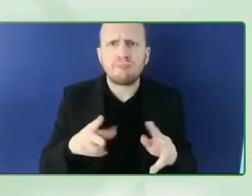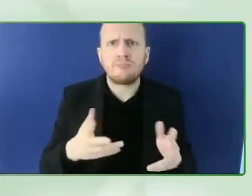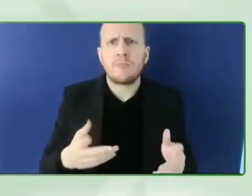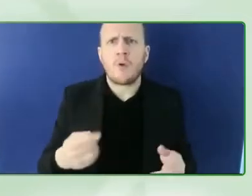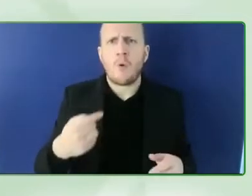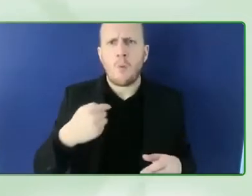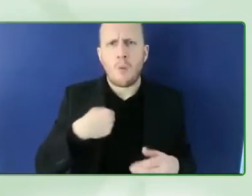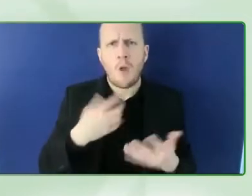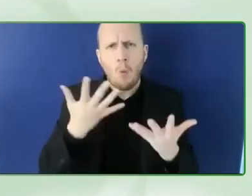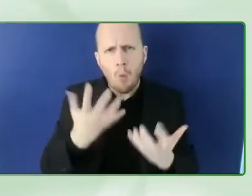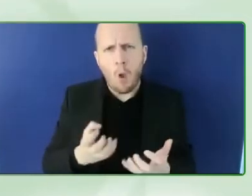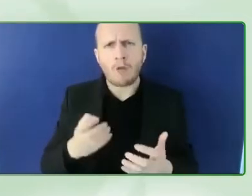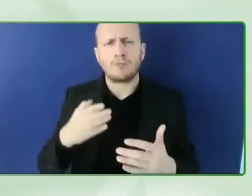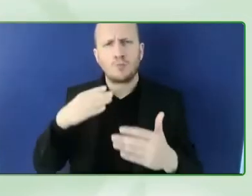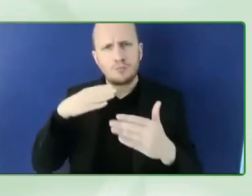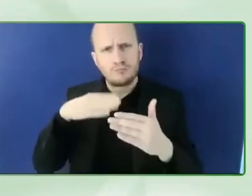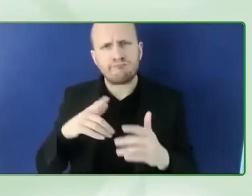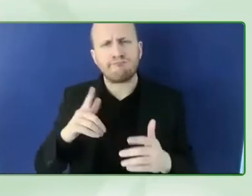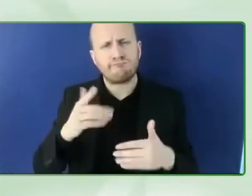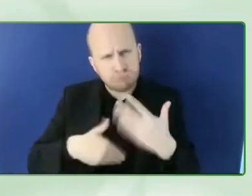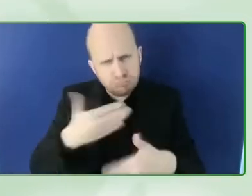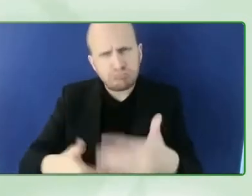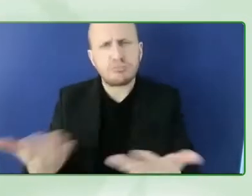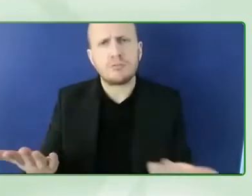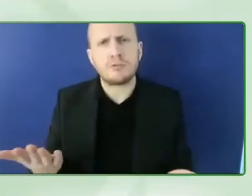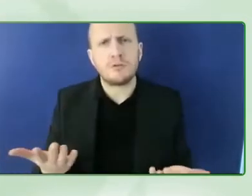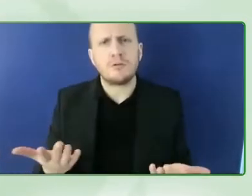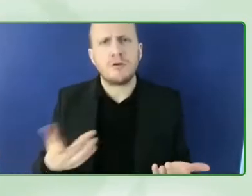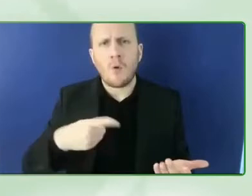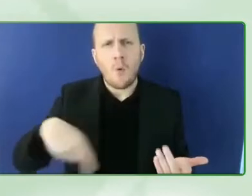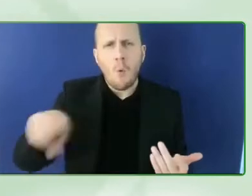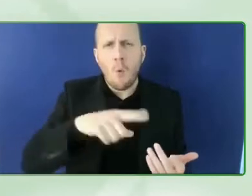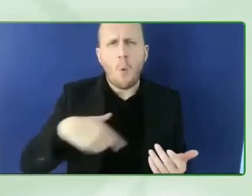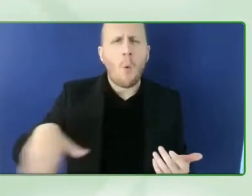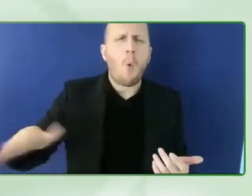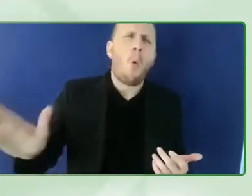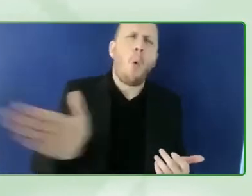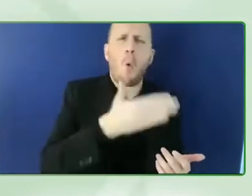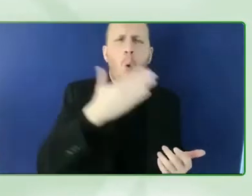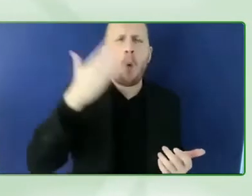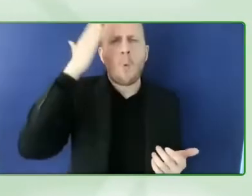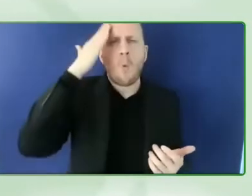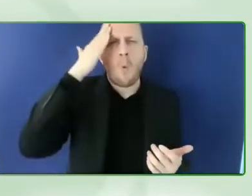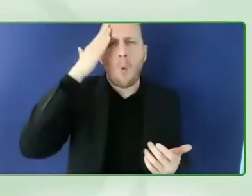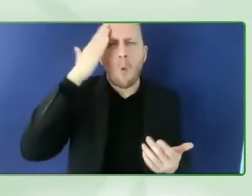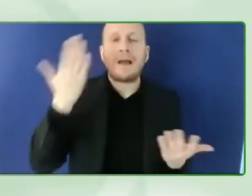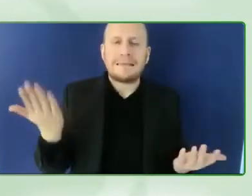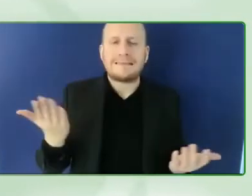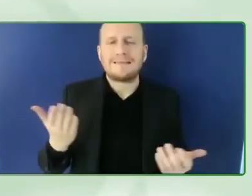of course everyone knows everyone hears about autonomic transportation and probably the first